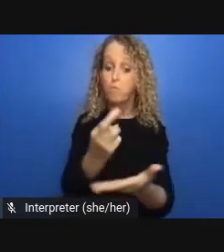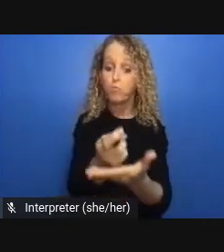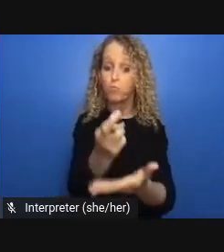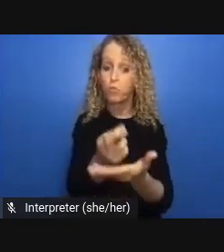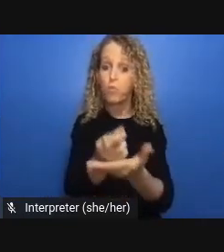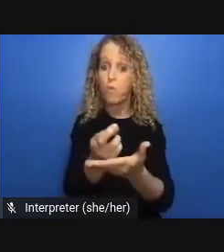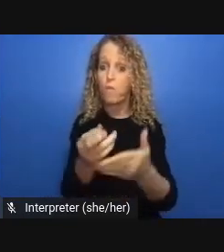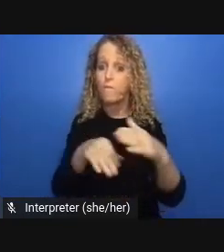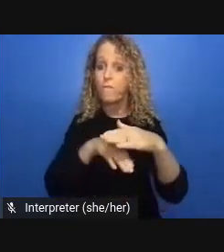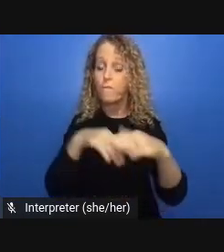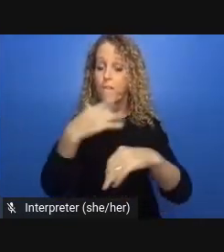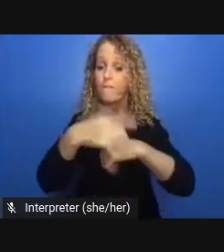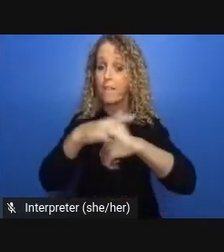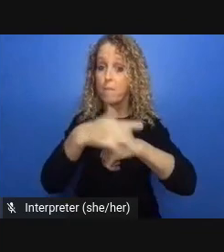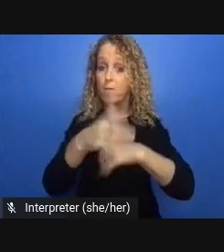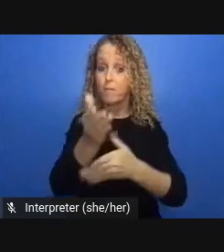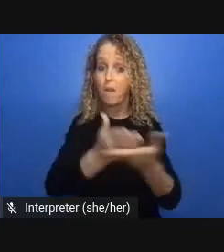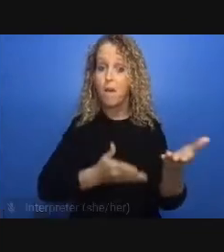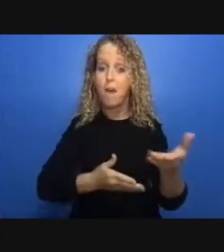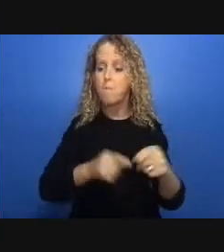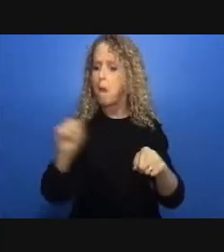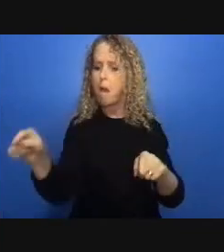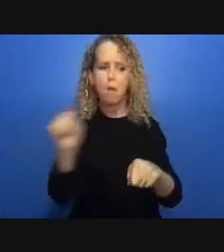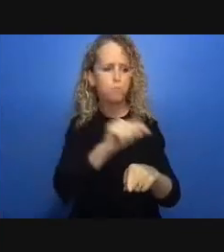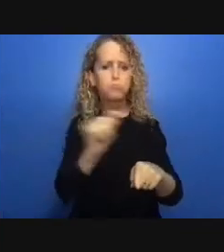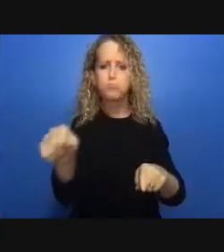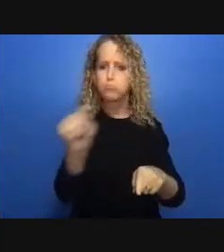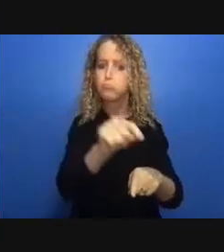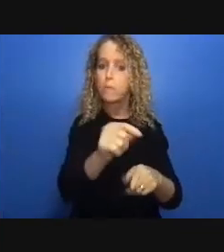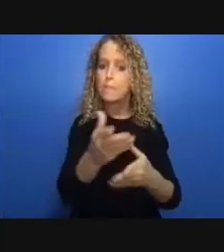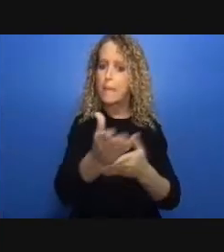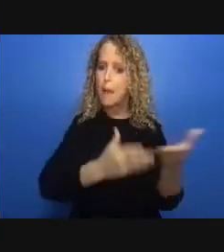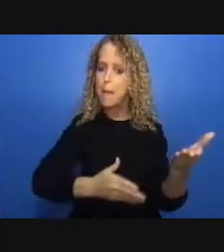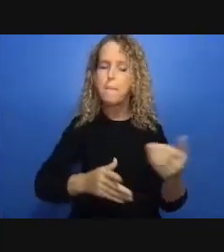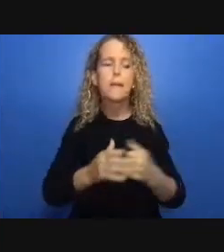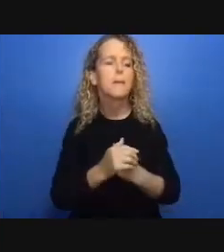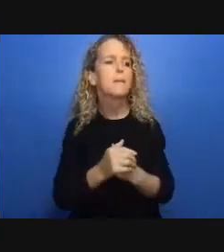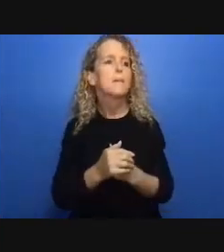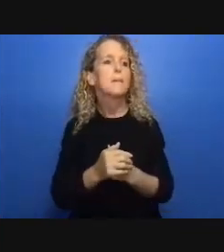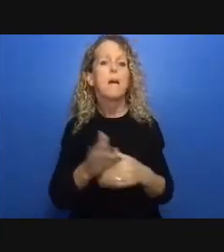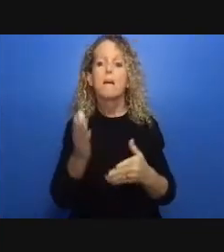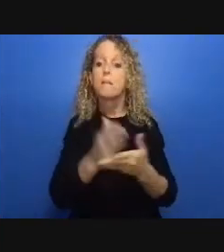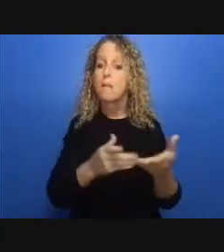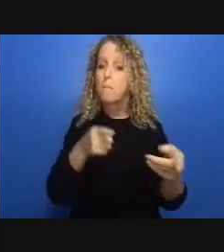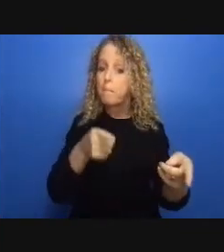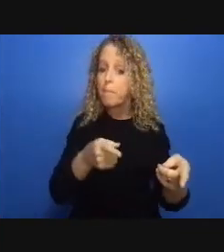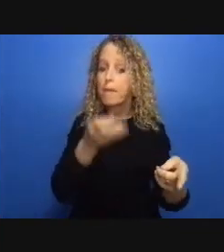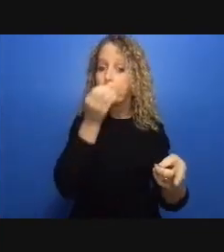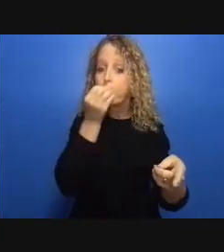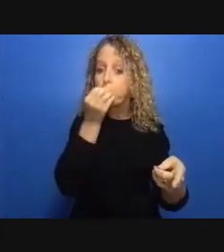her insights tonight thank you I'm an associate professor but it's not really a big difference in